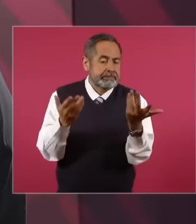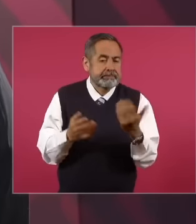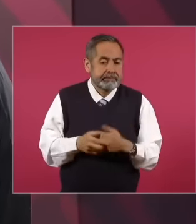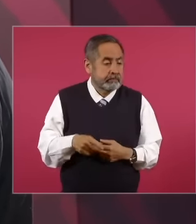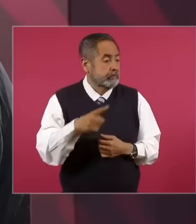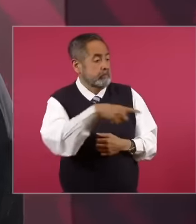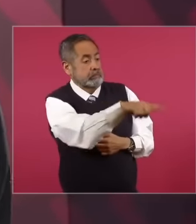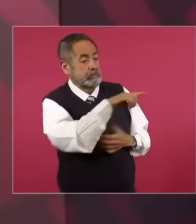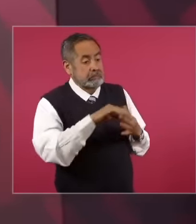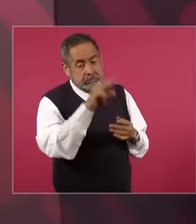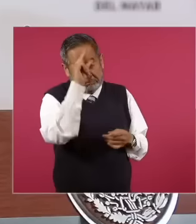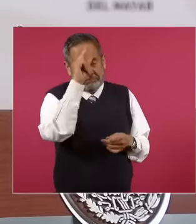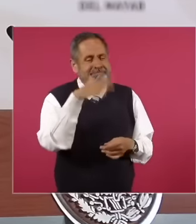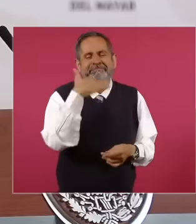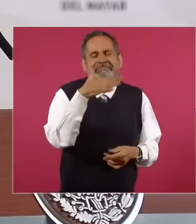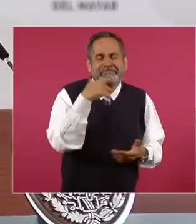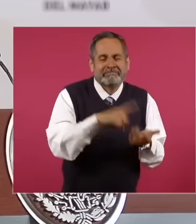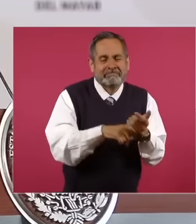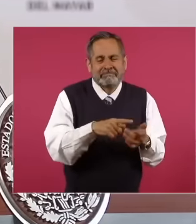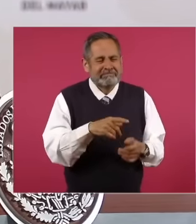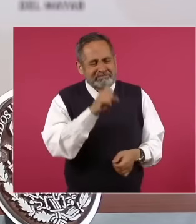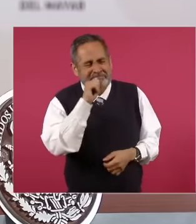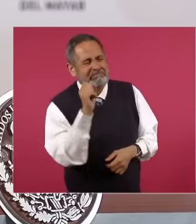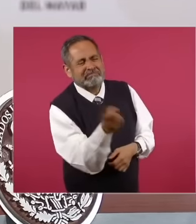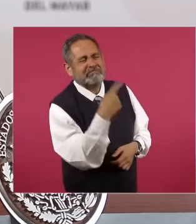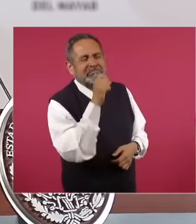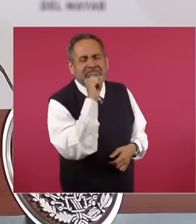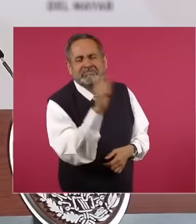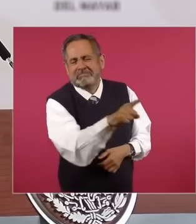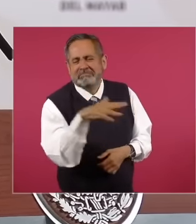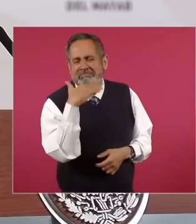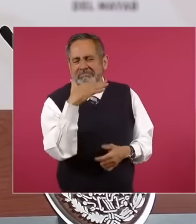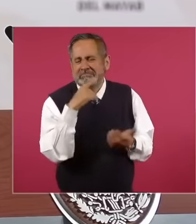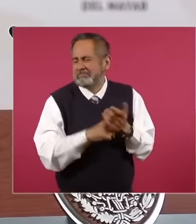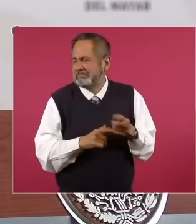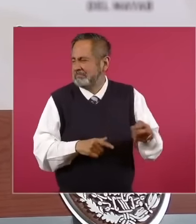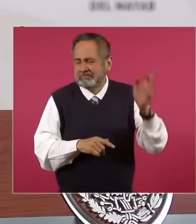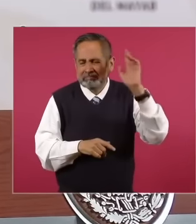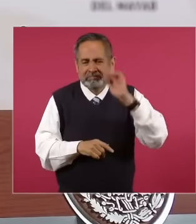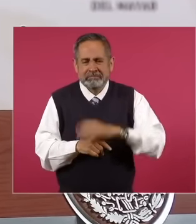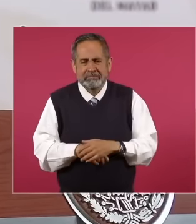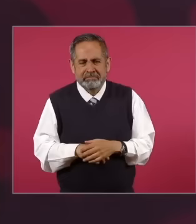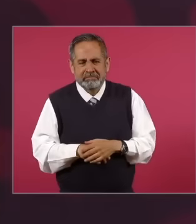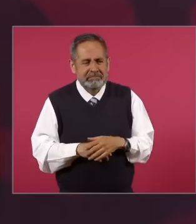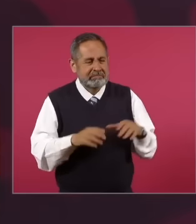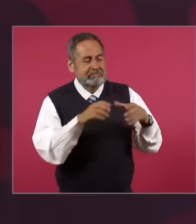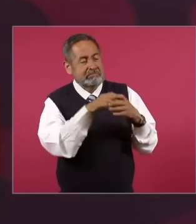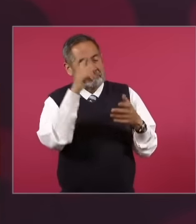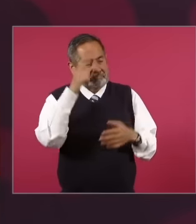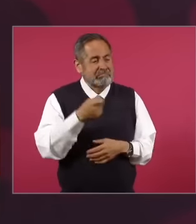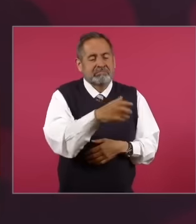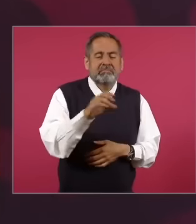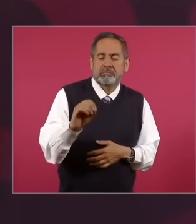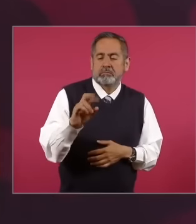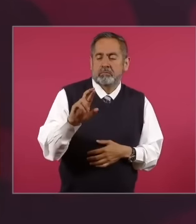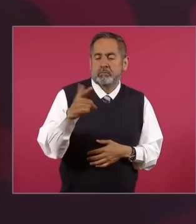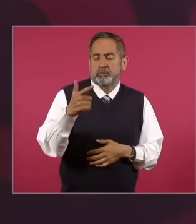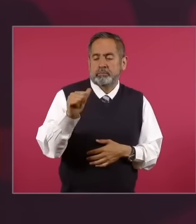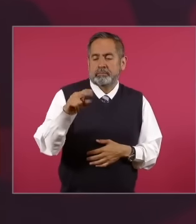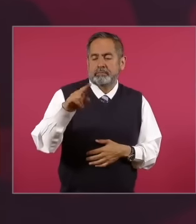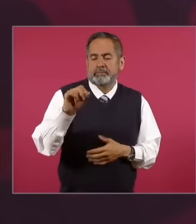corrupt organic intellectuals also that the organic This was a